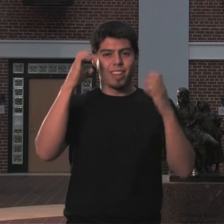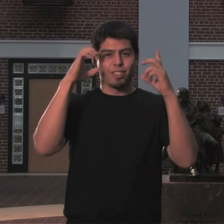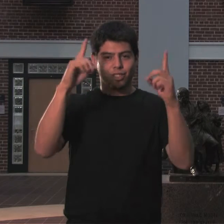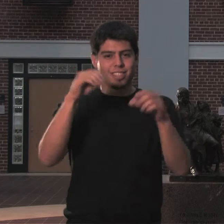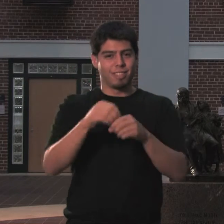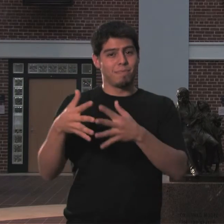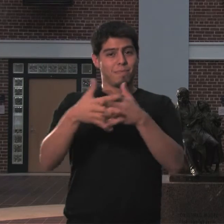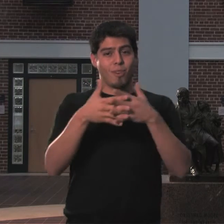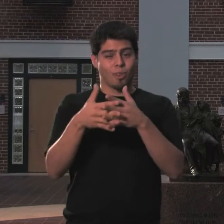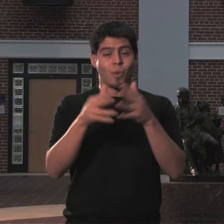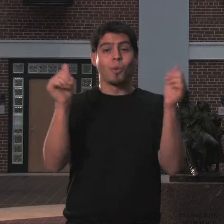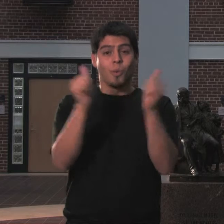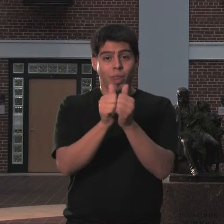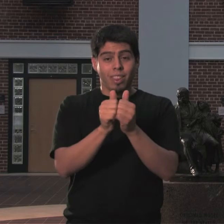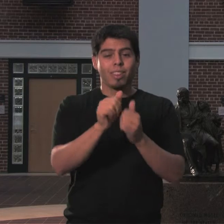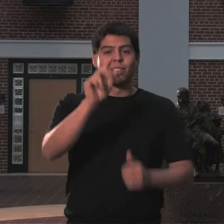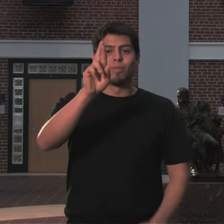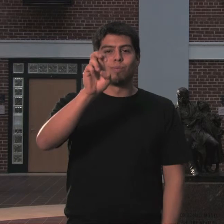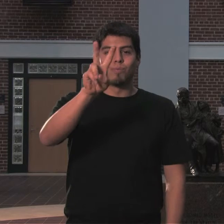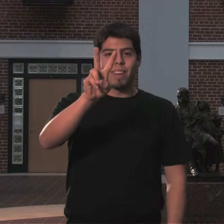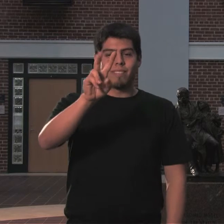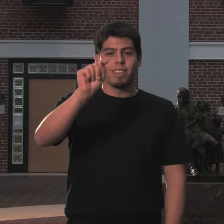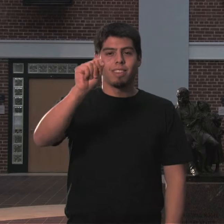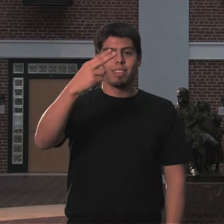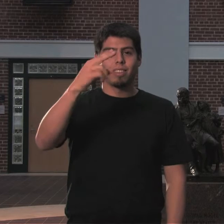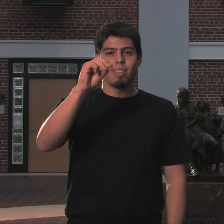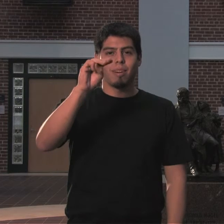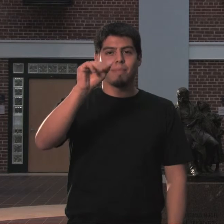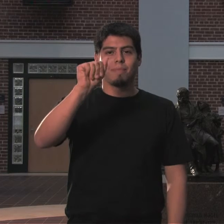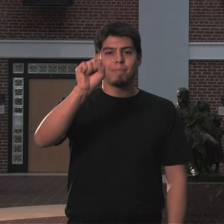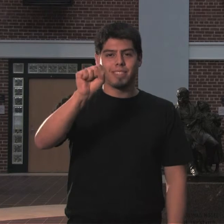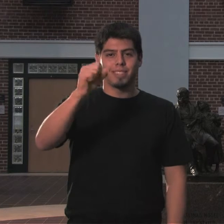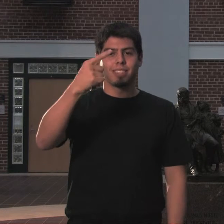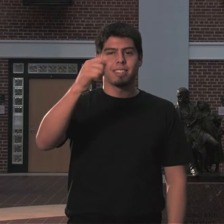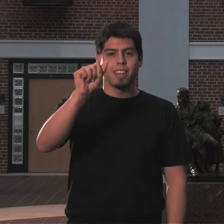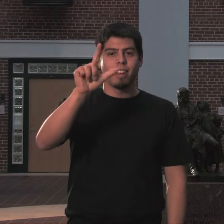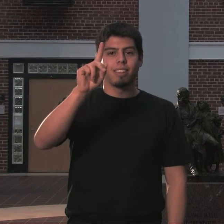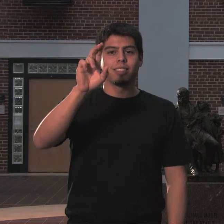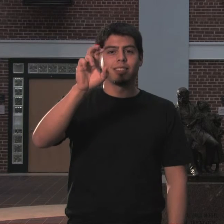in bringing deaf education to America with Rev. Thomas Gallaudet